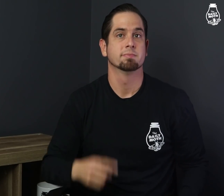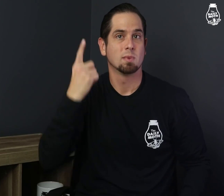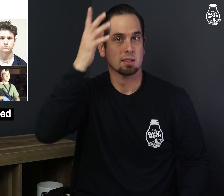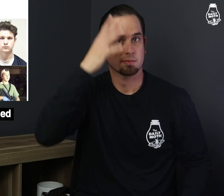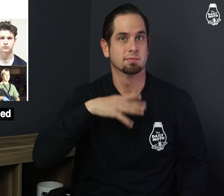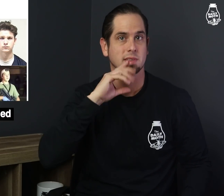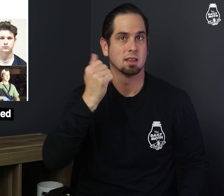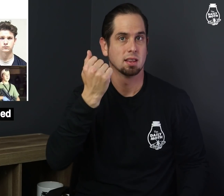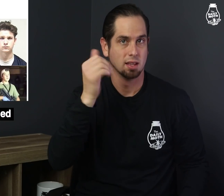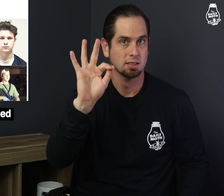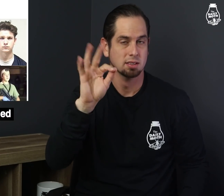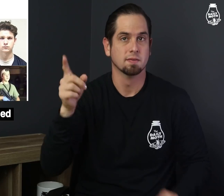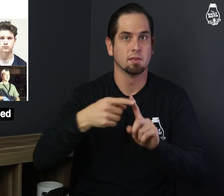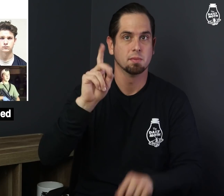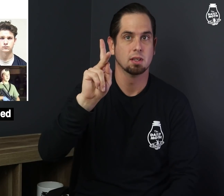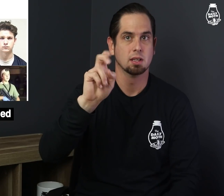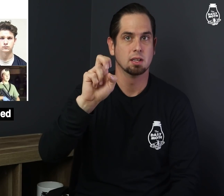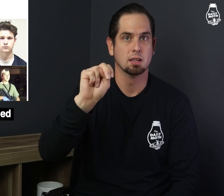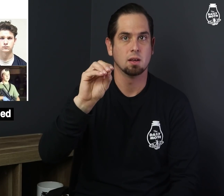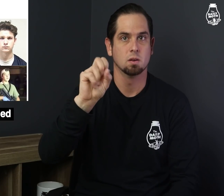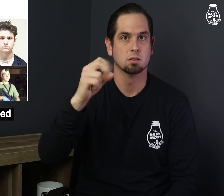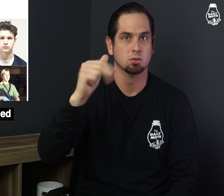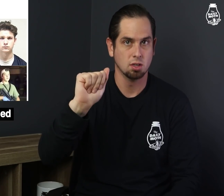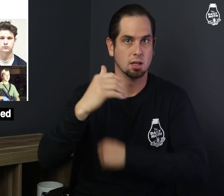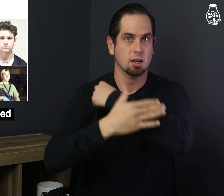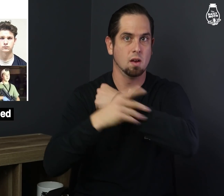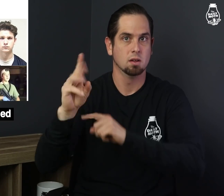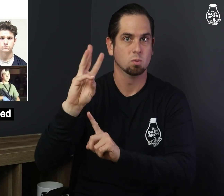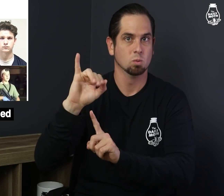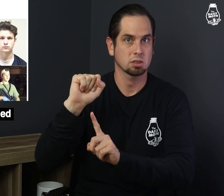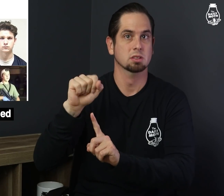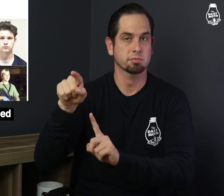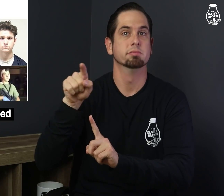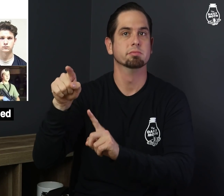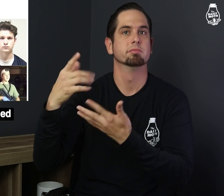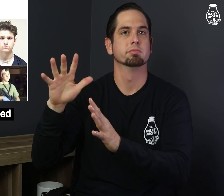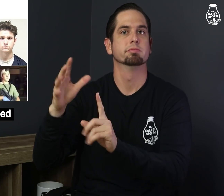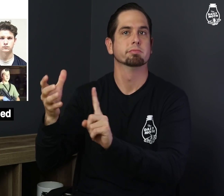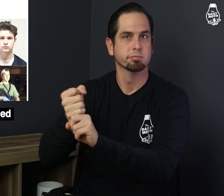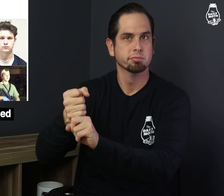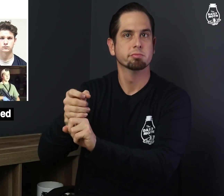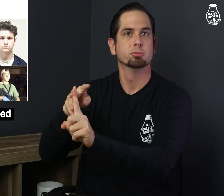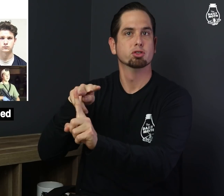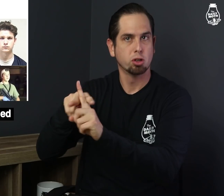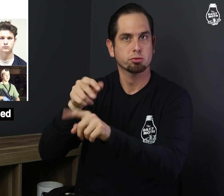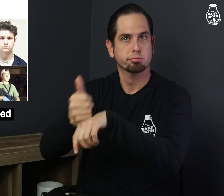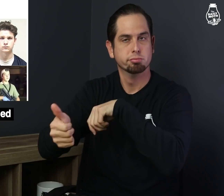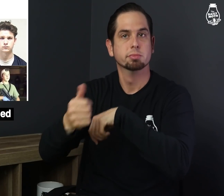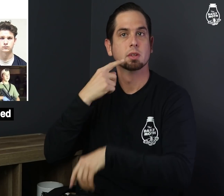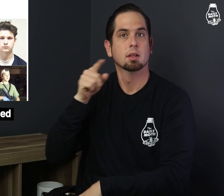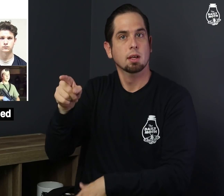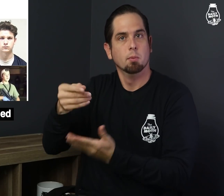A 19-year-old man from Kenosha County, Wisconsin was charged